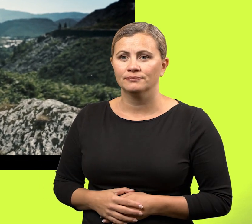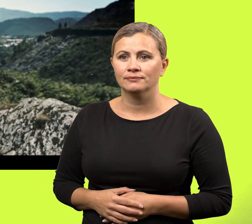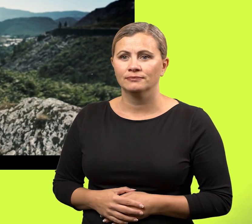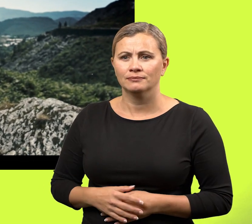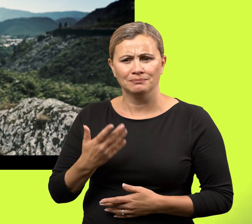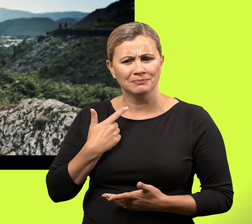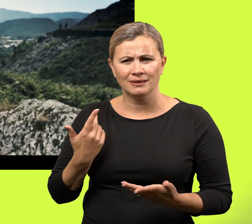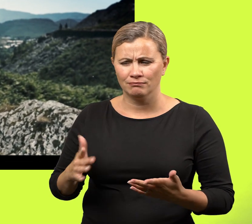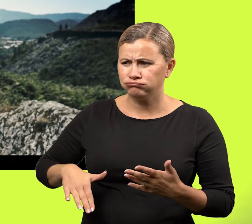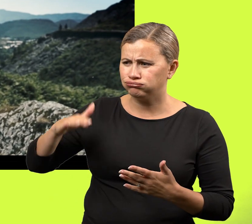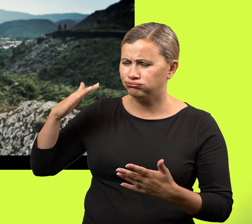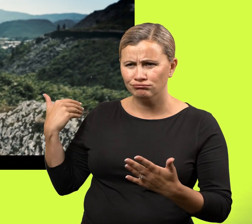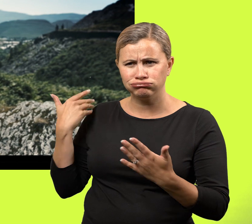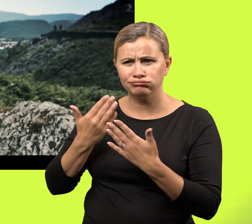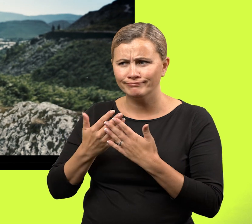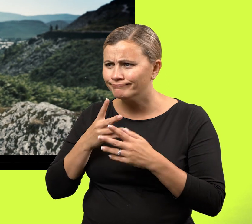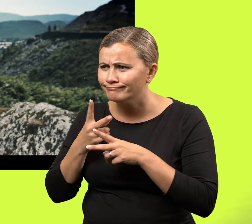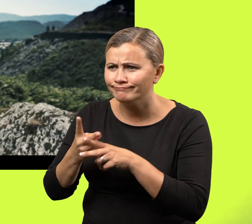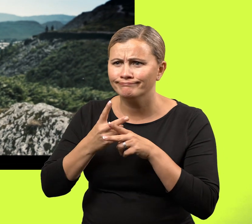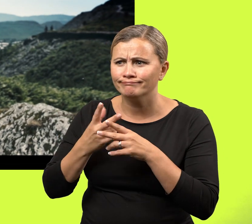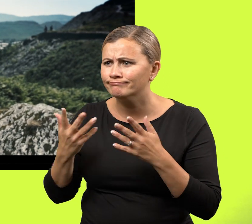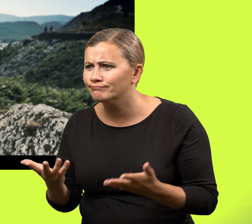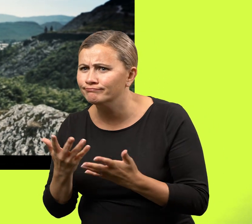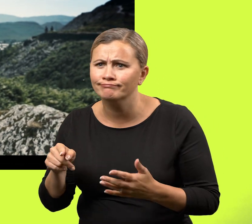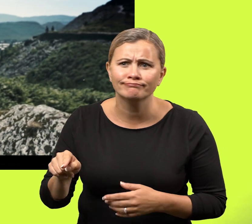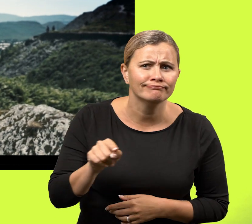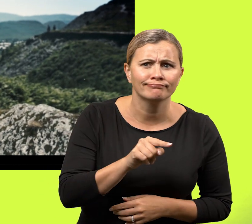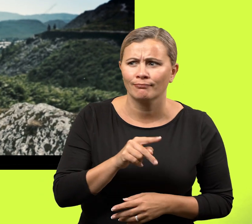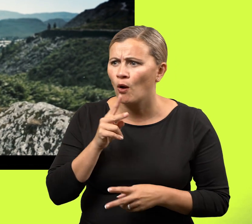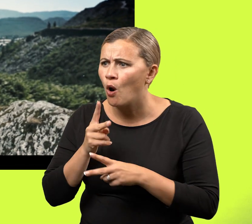I spent my whole life chasing them, looking for the truth.